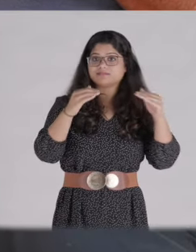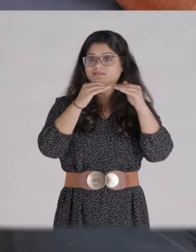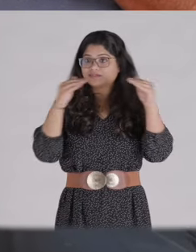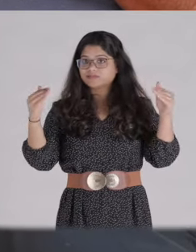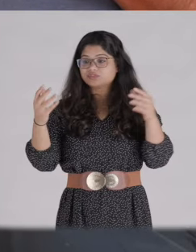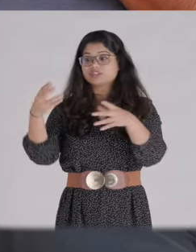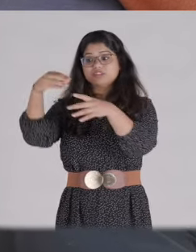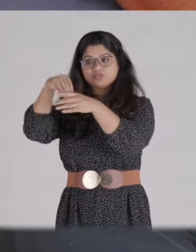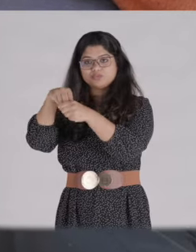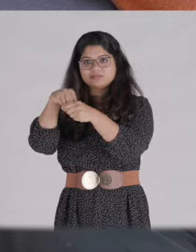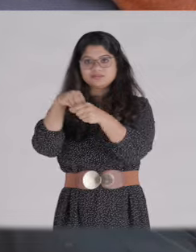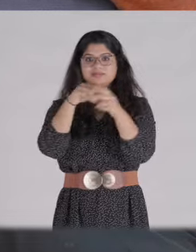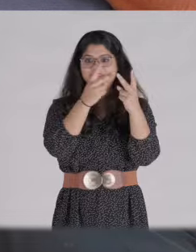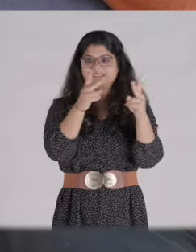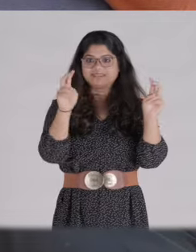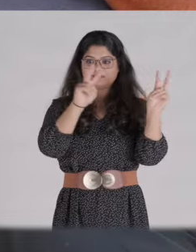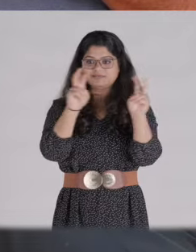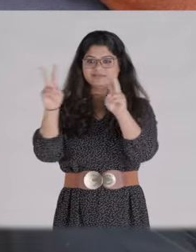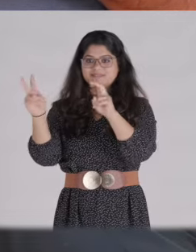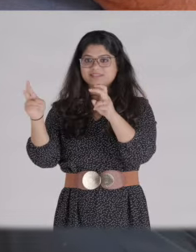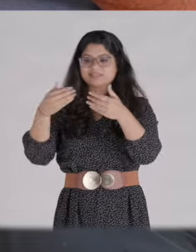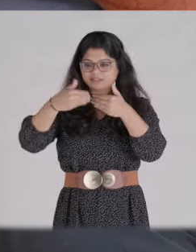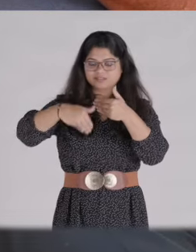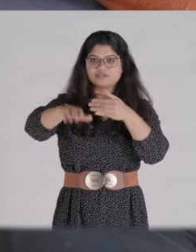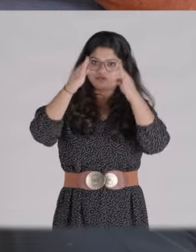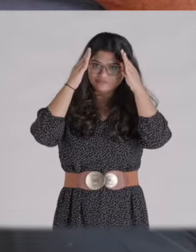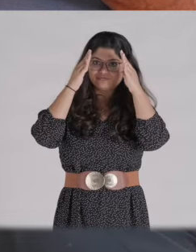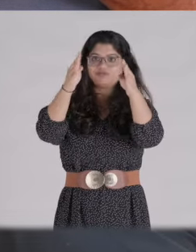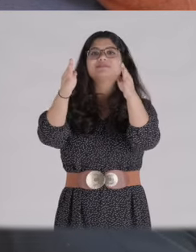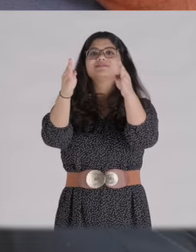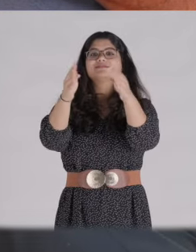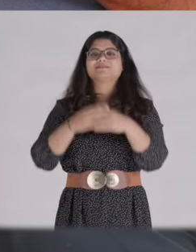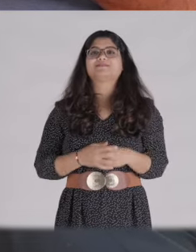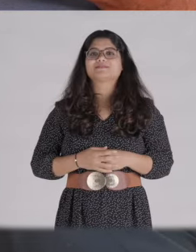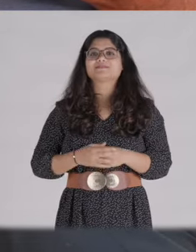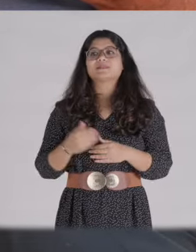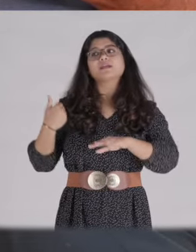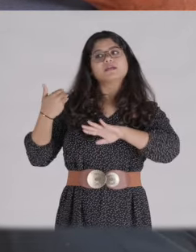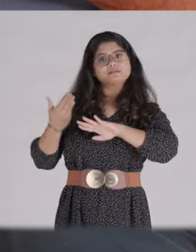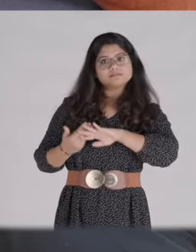[Vinayak Kamat speaks]: Diversity, equity and inclusion. This is our agenda going forward.